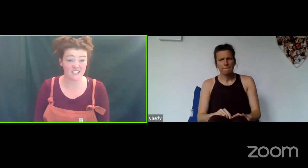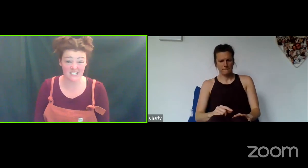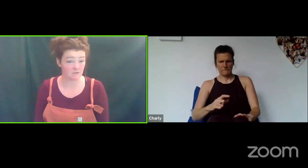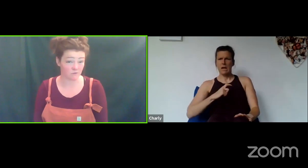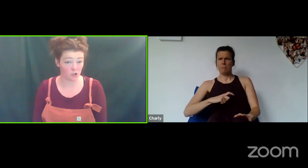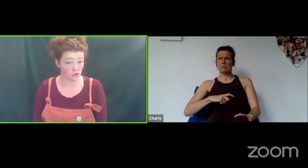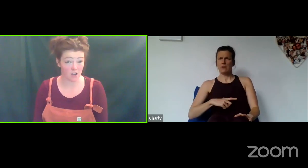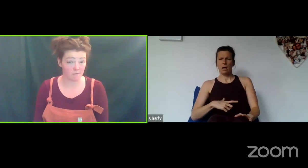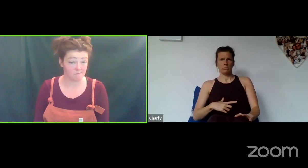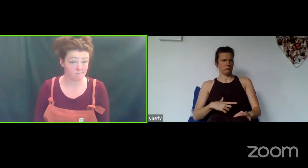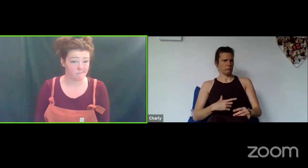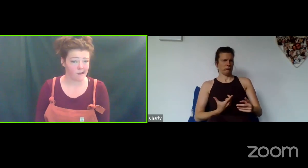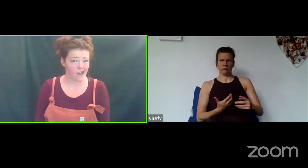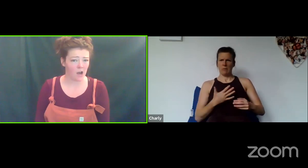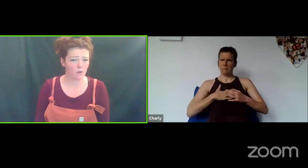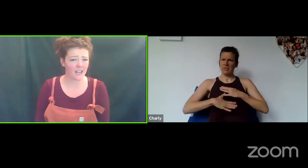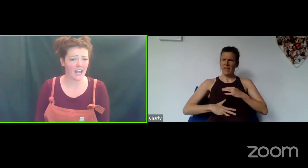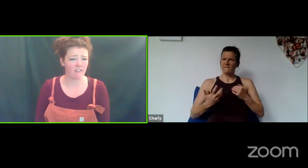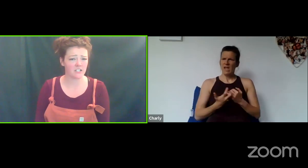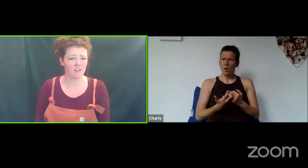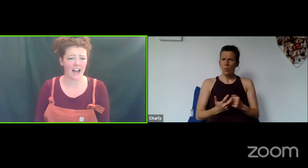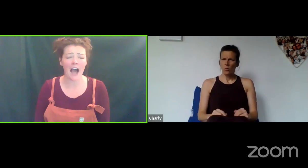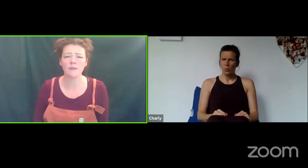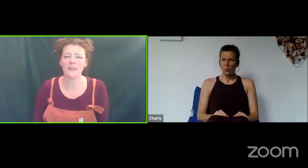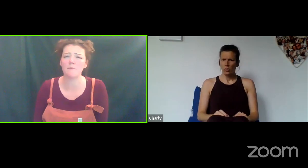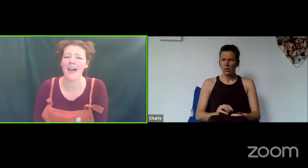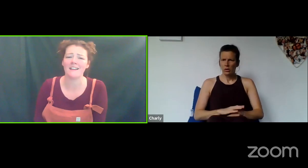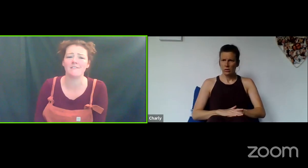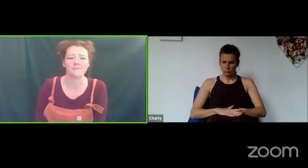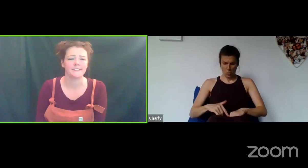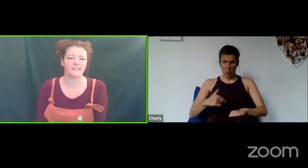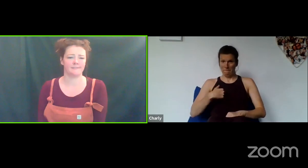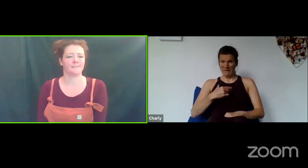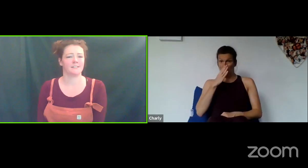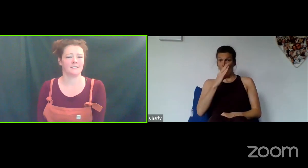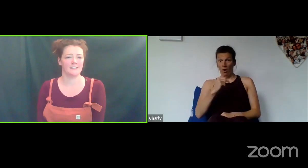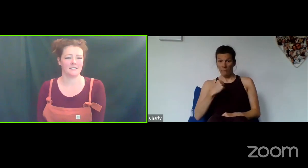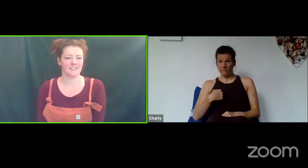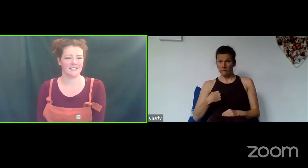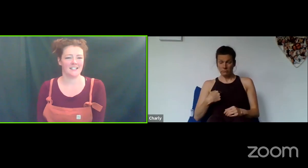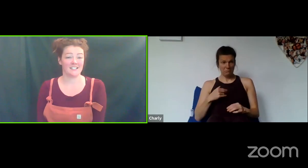seen them for a long time. How would that character react? How would they behave?